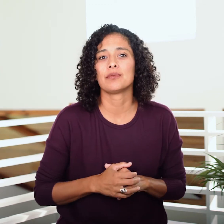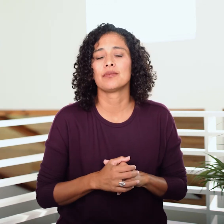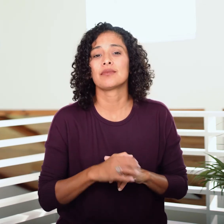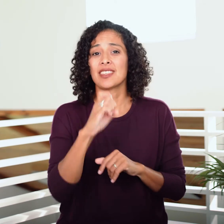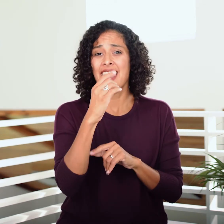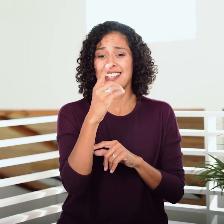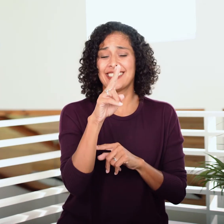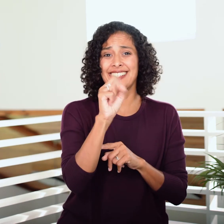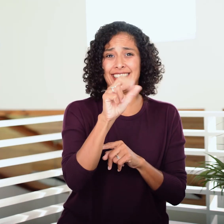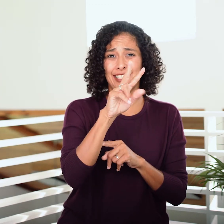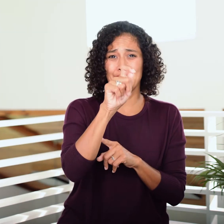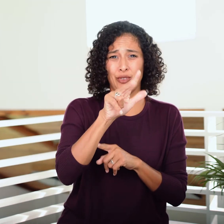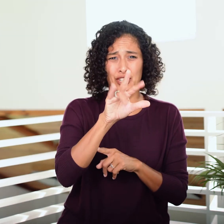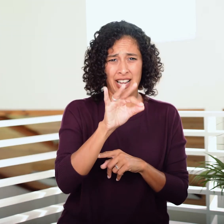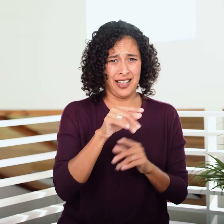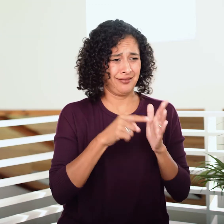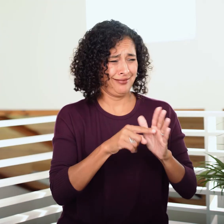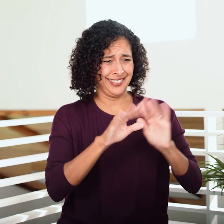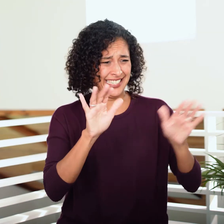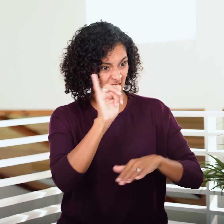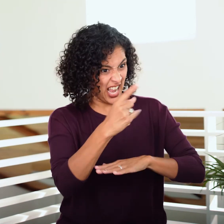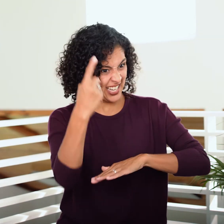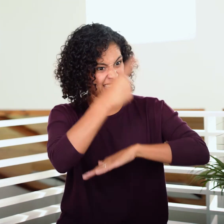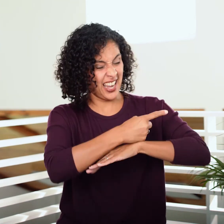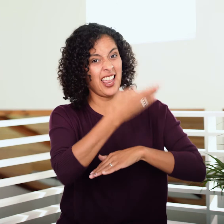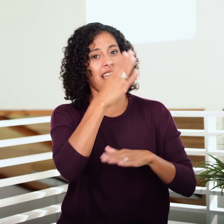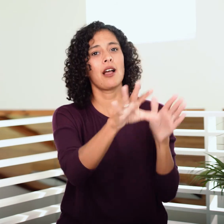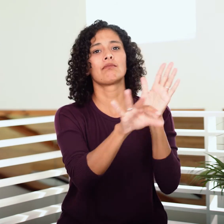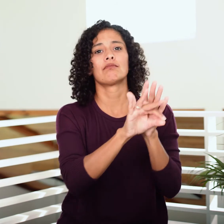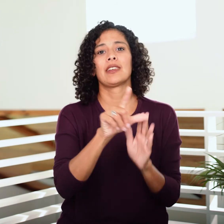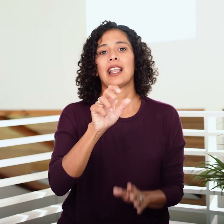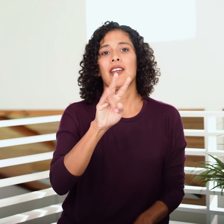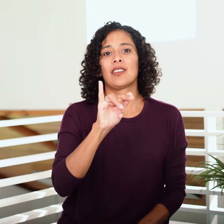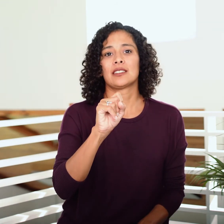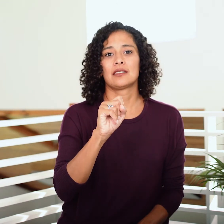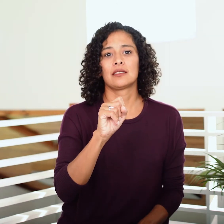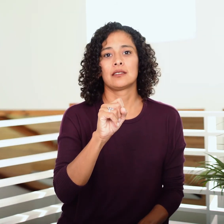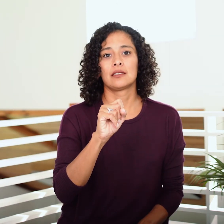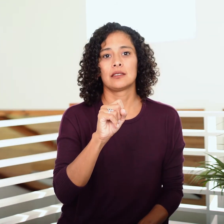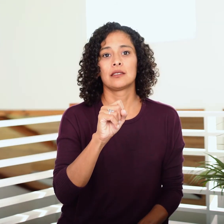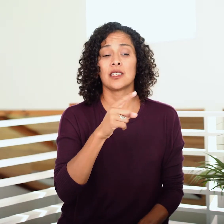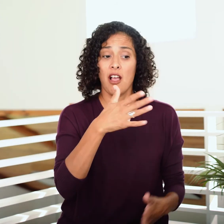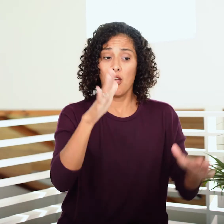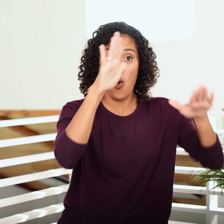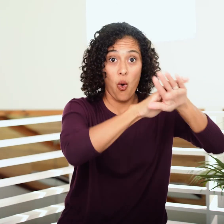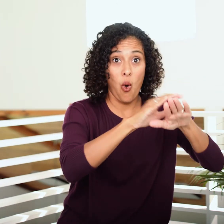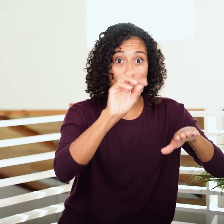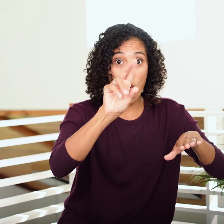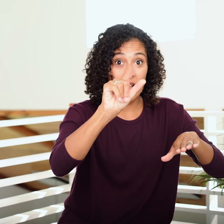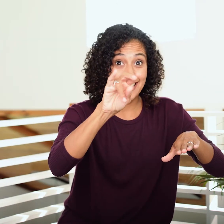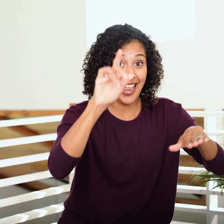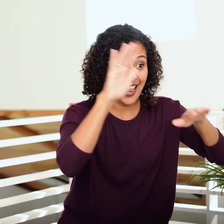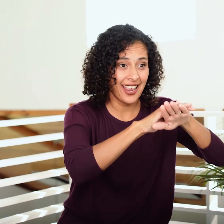(according to Exodus 32:29, that was the day He ordained them,